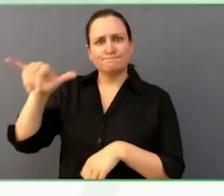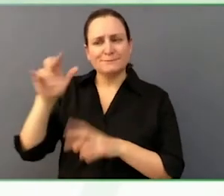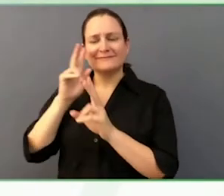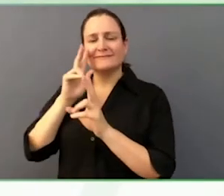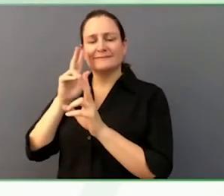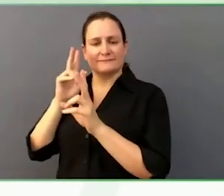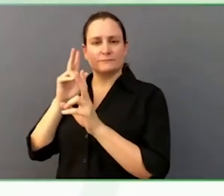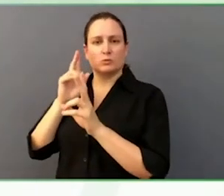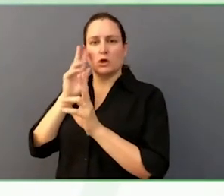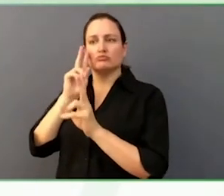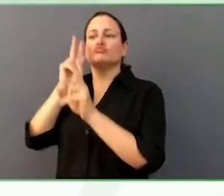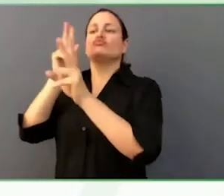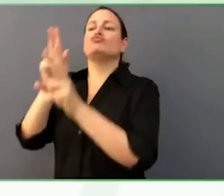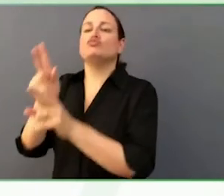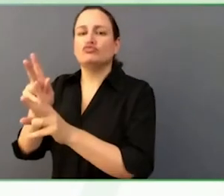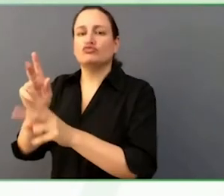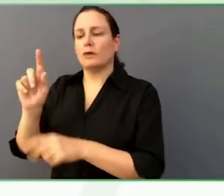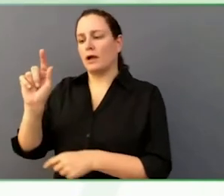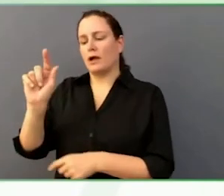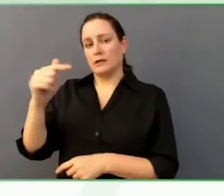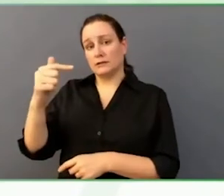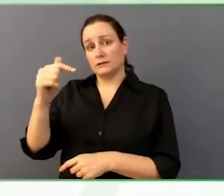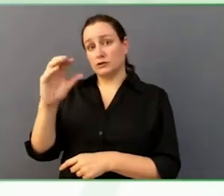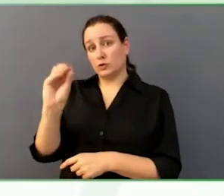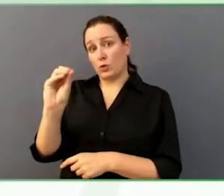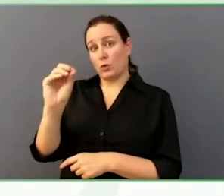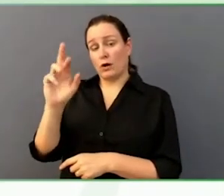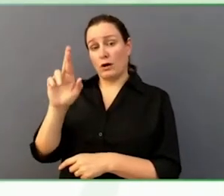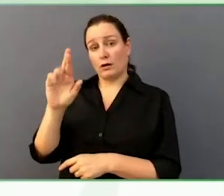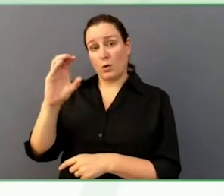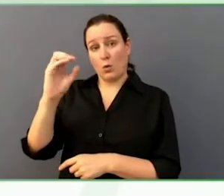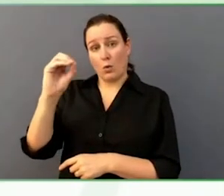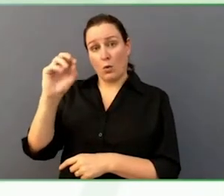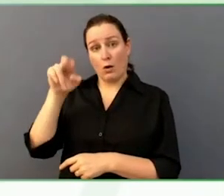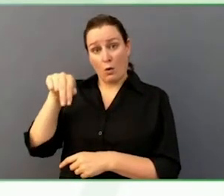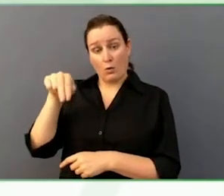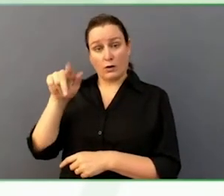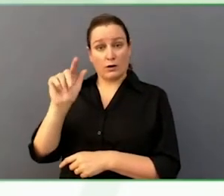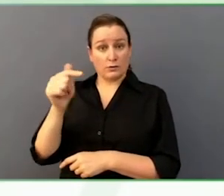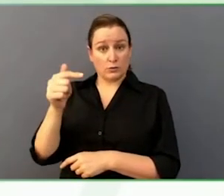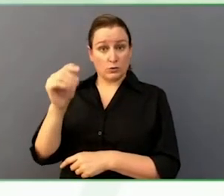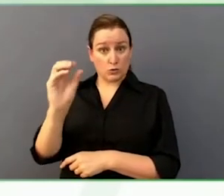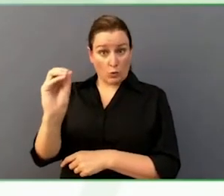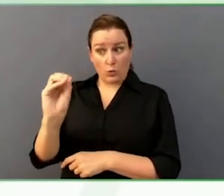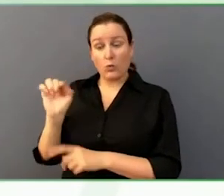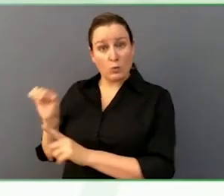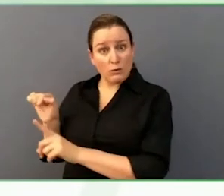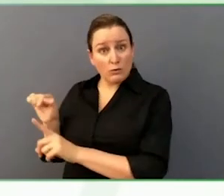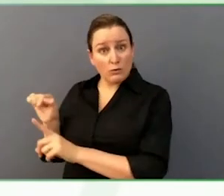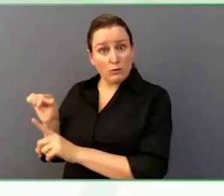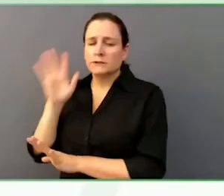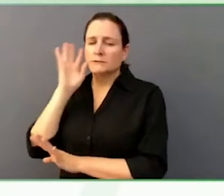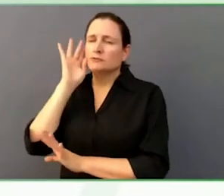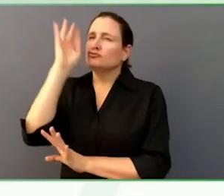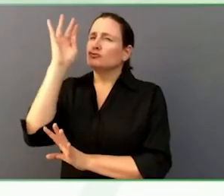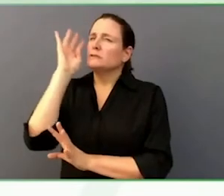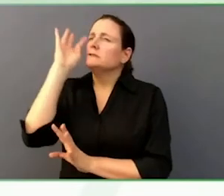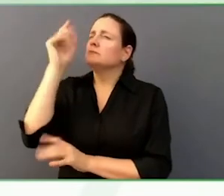It had been for quite a while, and particularly to see the hockey Hall of Fame, big surprise there.